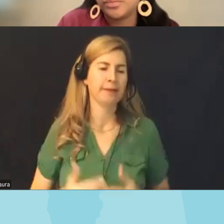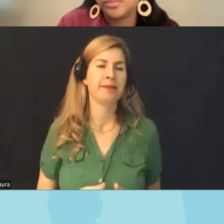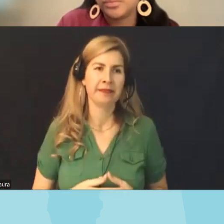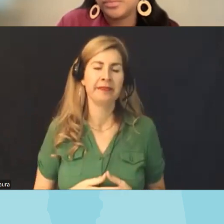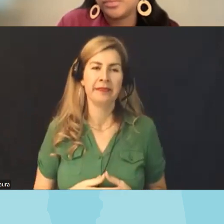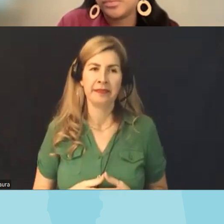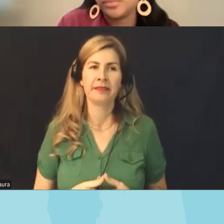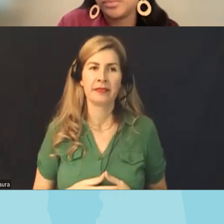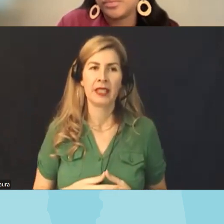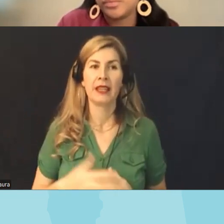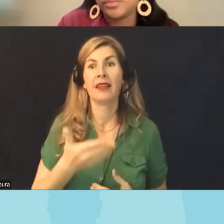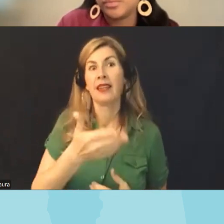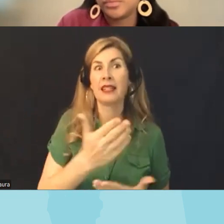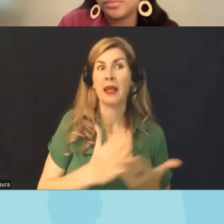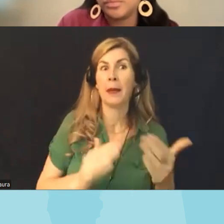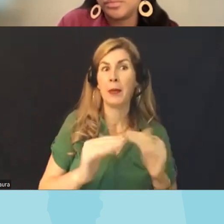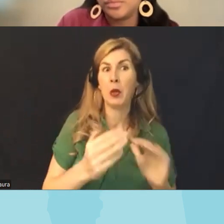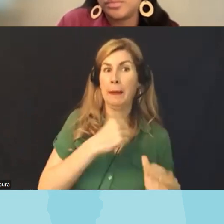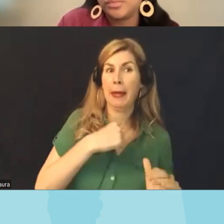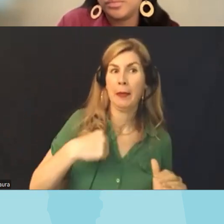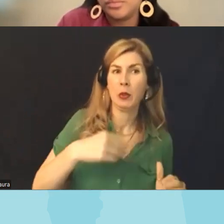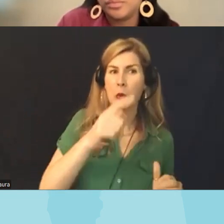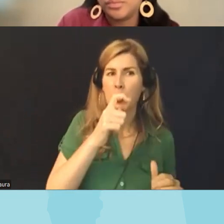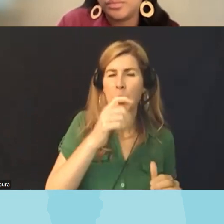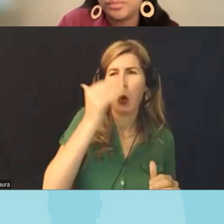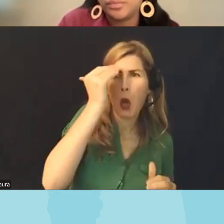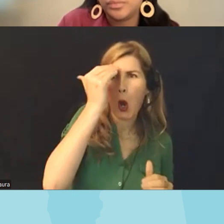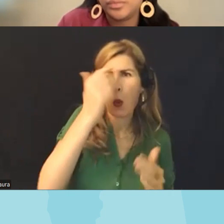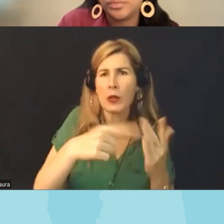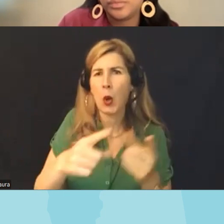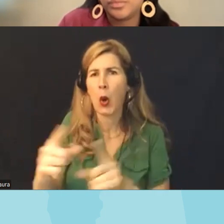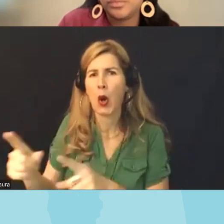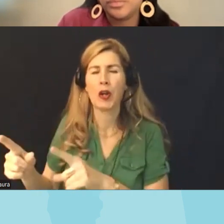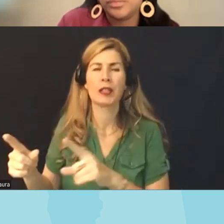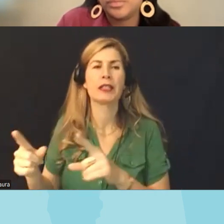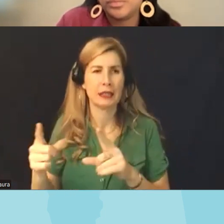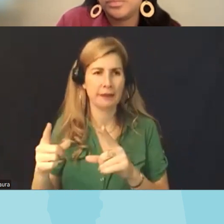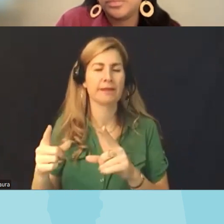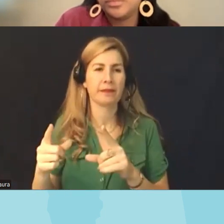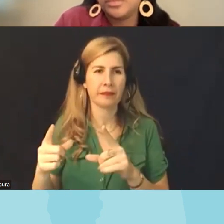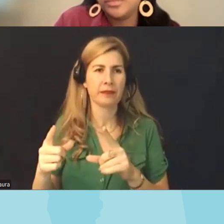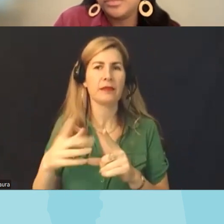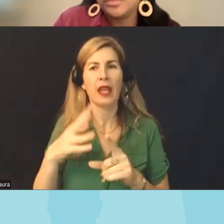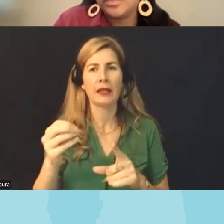members who are keyed into it right teachers and and um Educators and Community uh parents and and